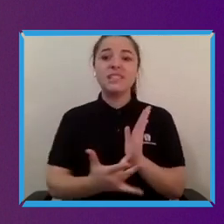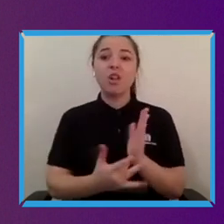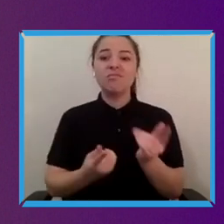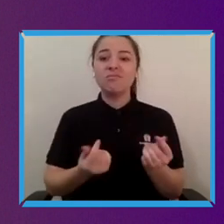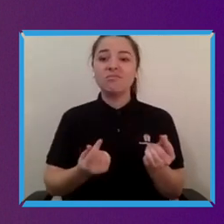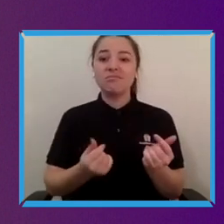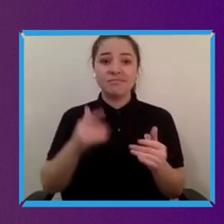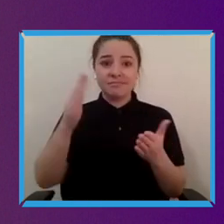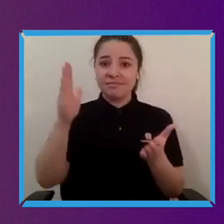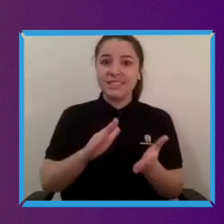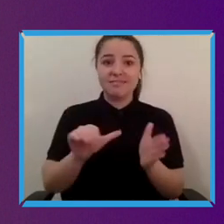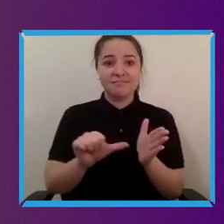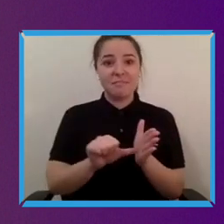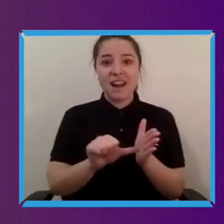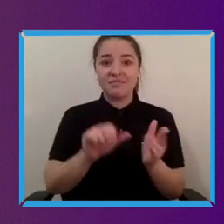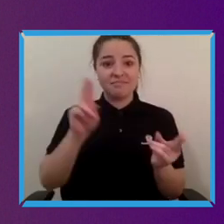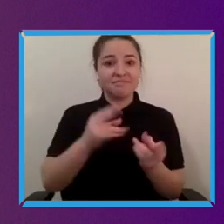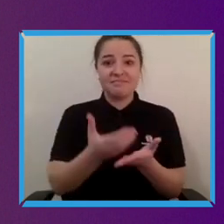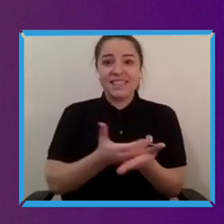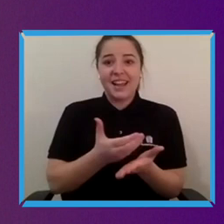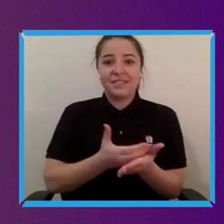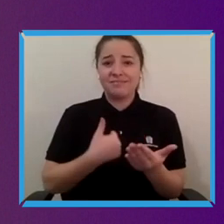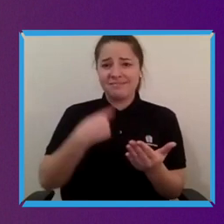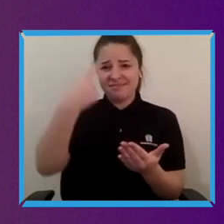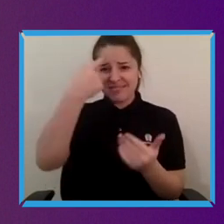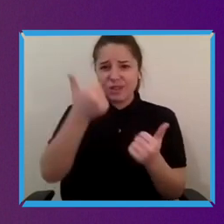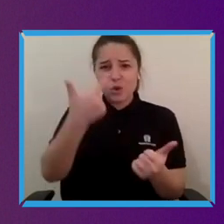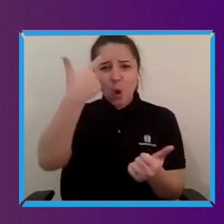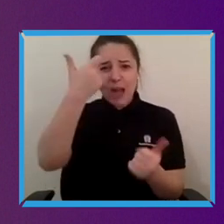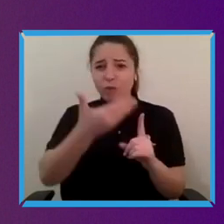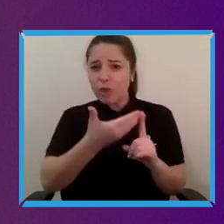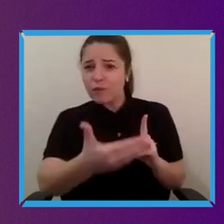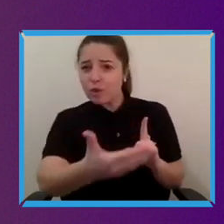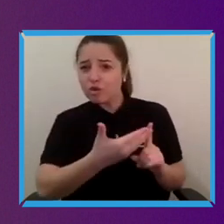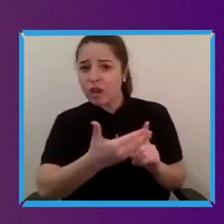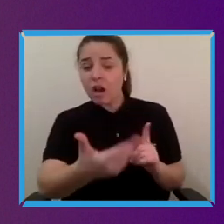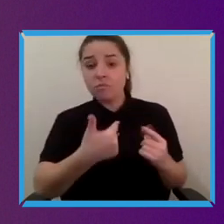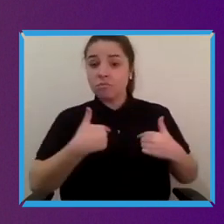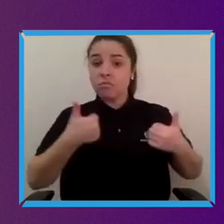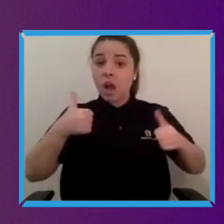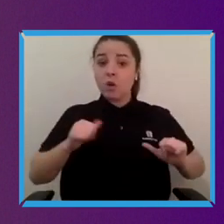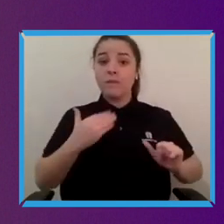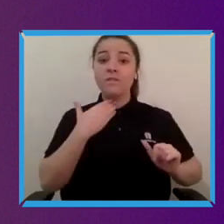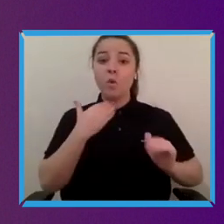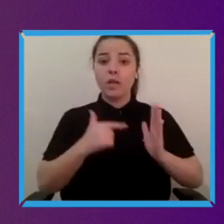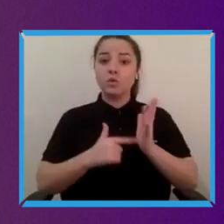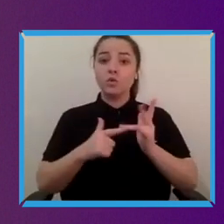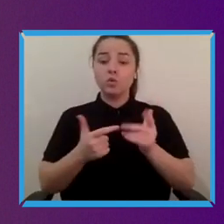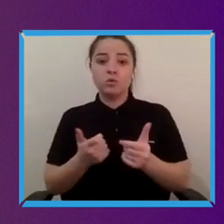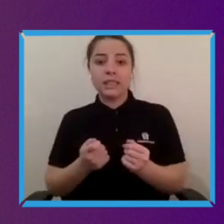it's a fantastic innovation proxy for the future where like I use voice technology now because you know I simply haven't got an